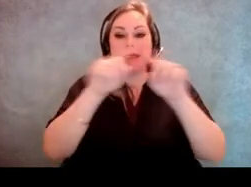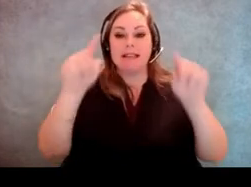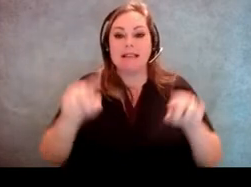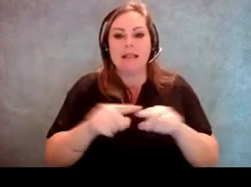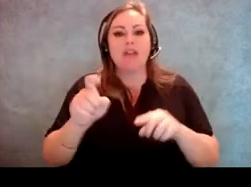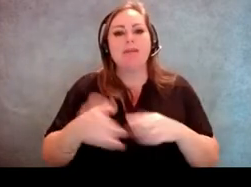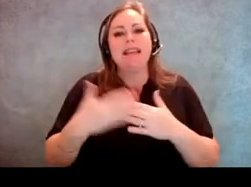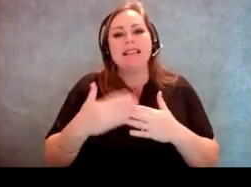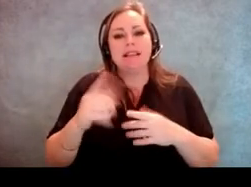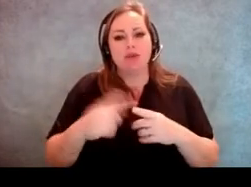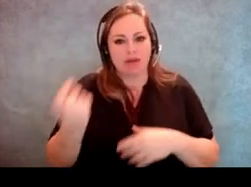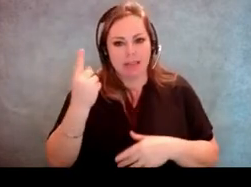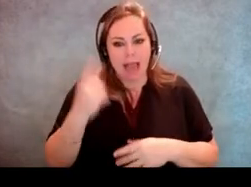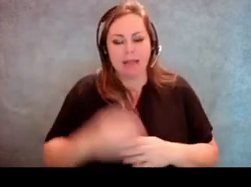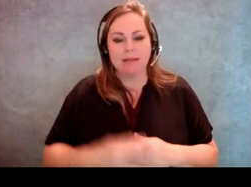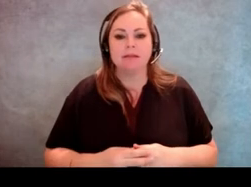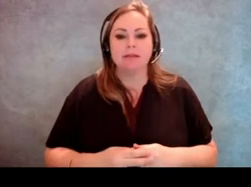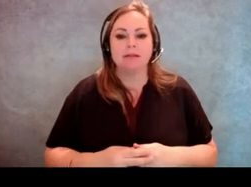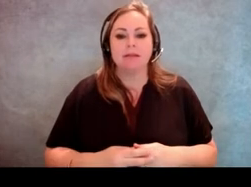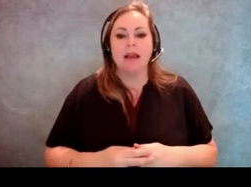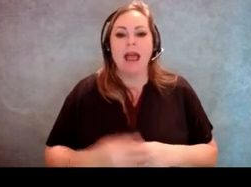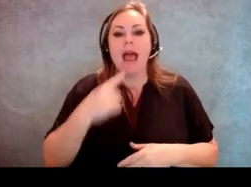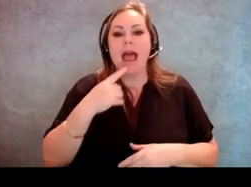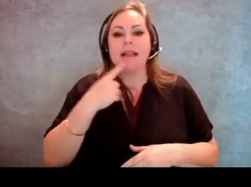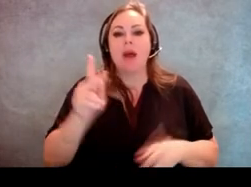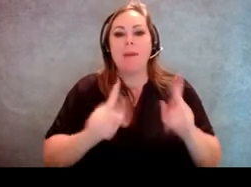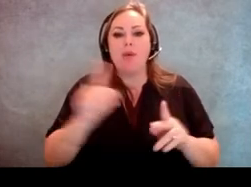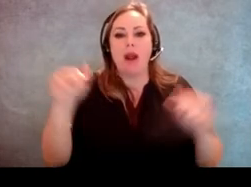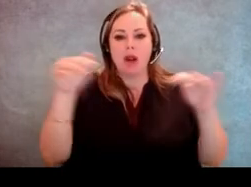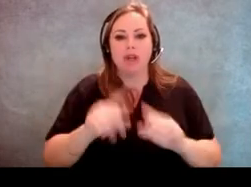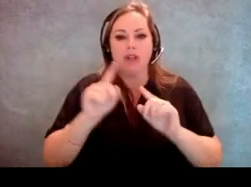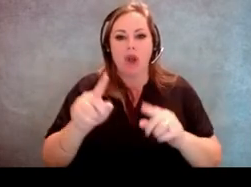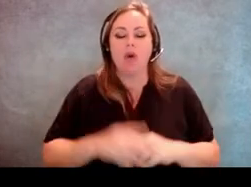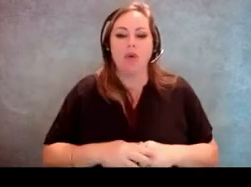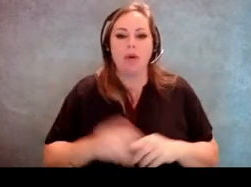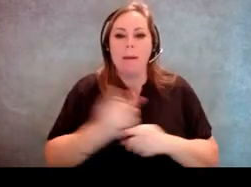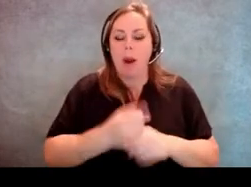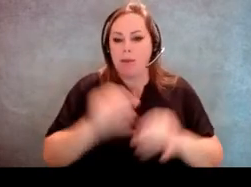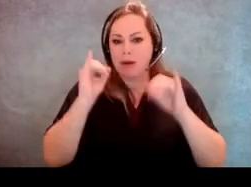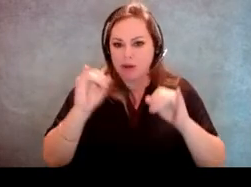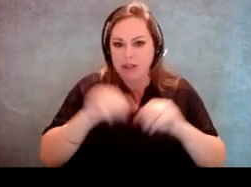The language on these signs should be easily understood and direct voters to their proper locations, instruct the voters on how to accomplish the task.